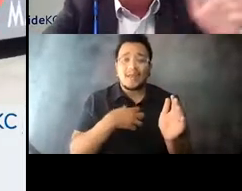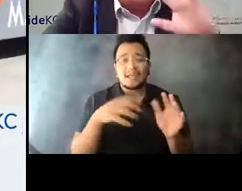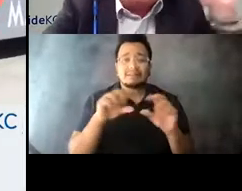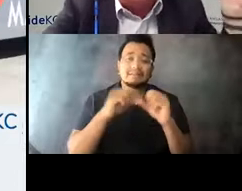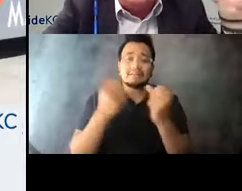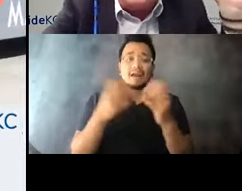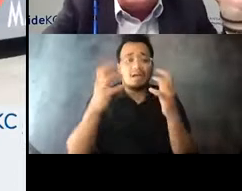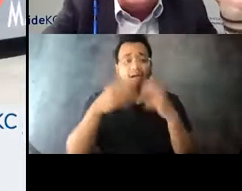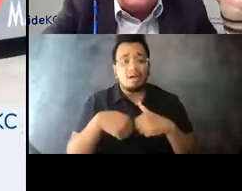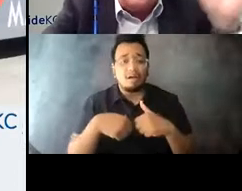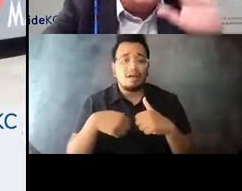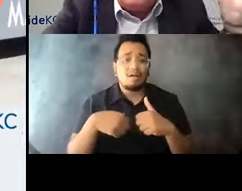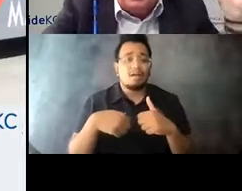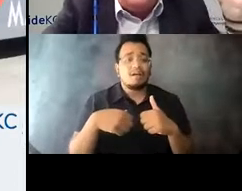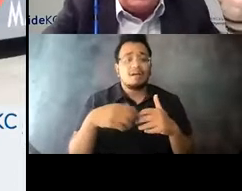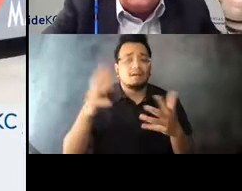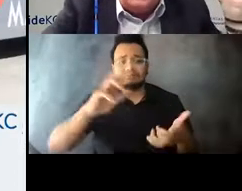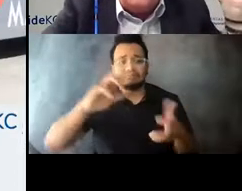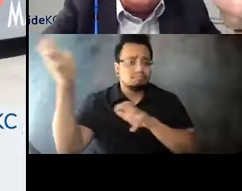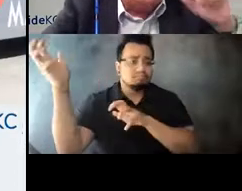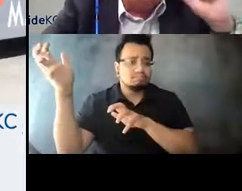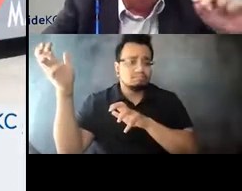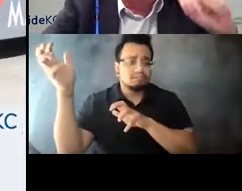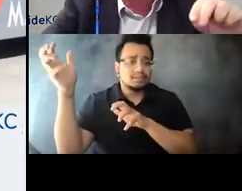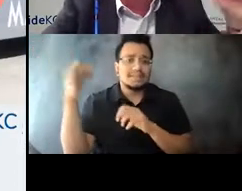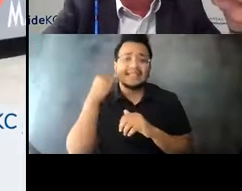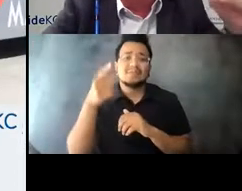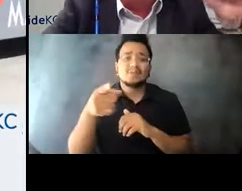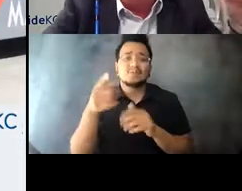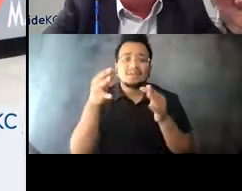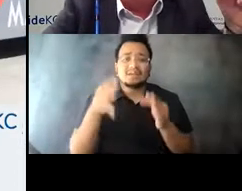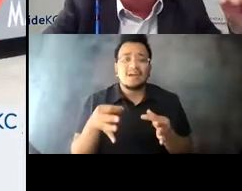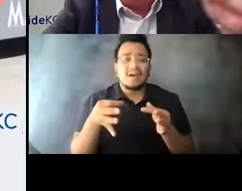with dogs, mass hysteria if you go zero fare. 15:03:27 It's been absolutely just the opposite.